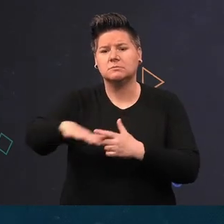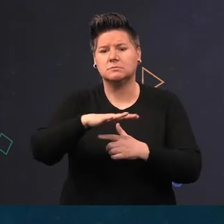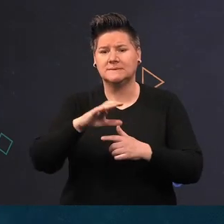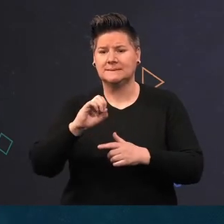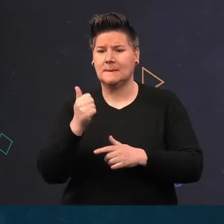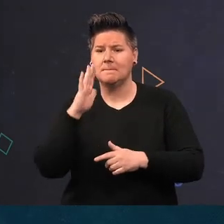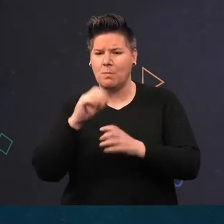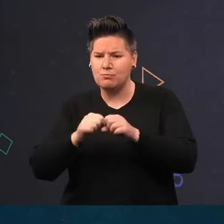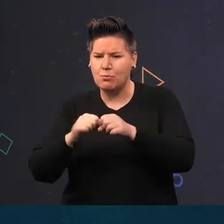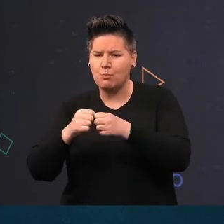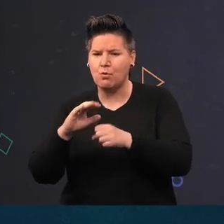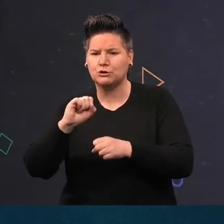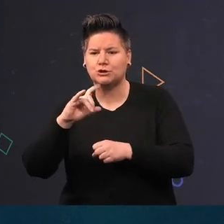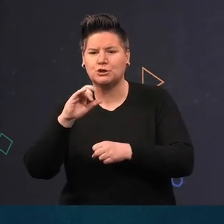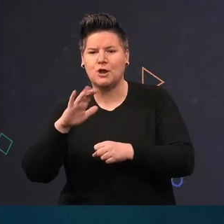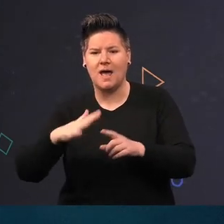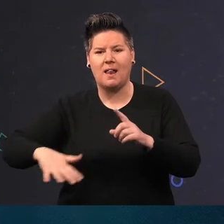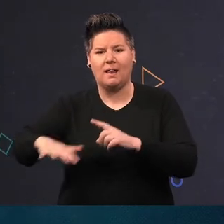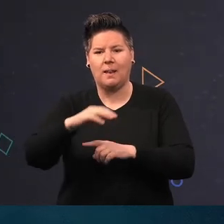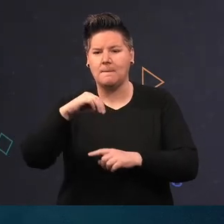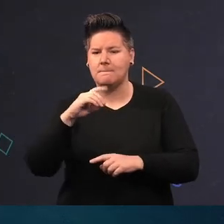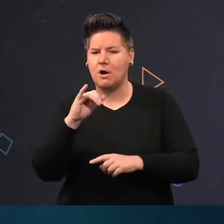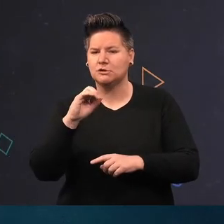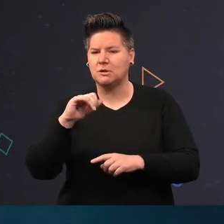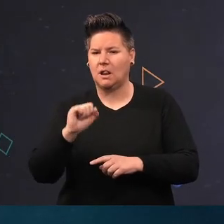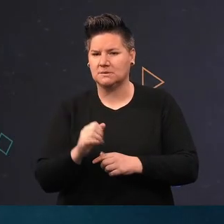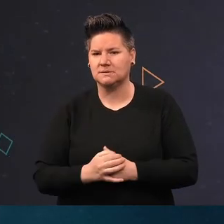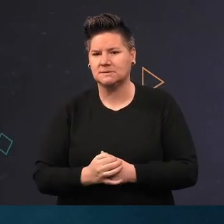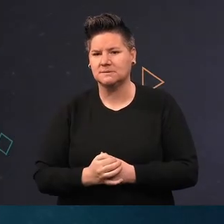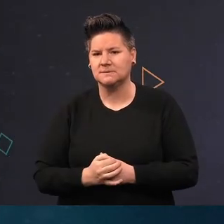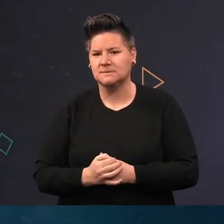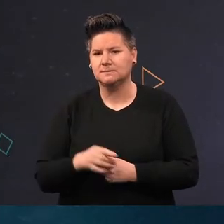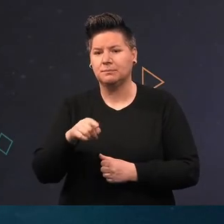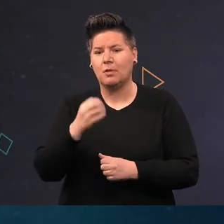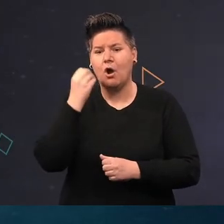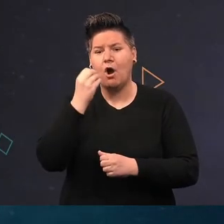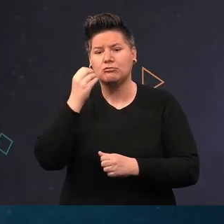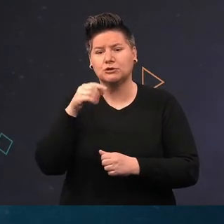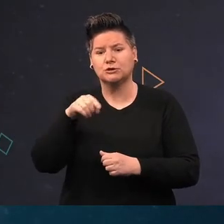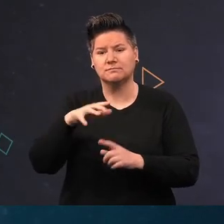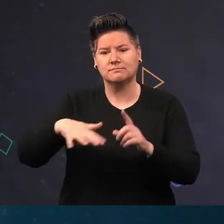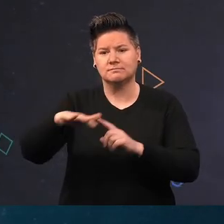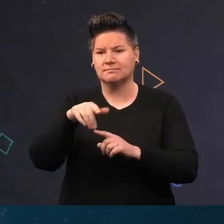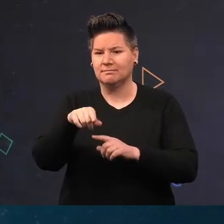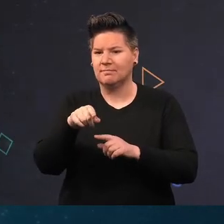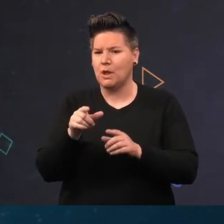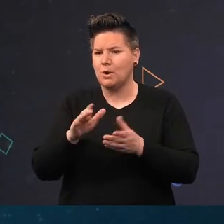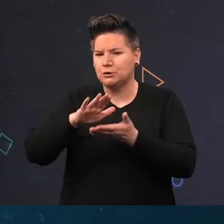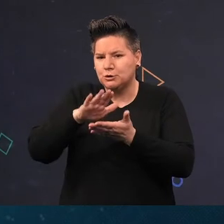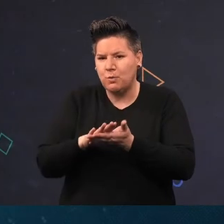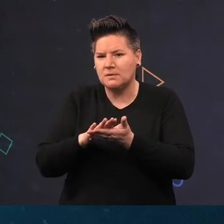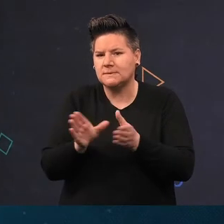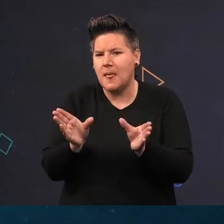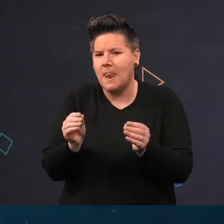and an occasional live clump, with the orange mantle prominent. A a long-armed squat lobster